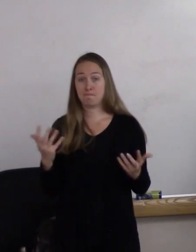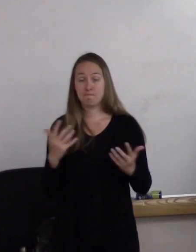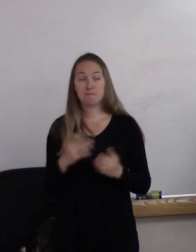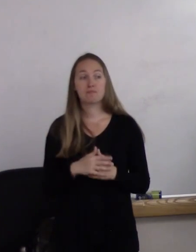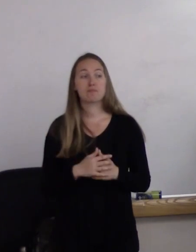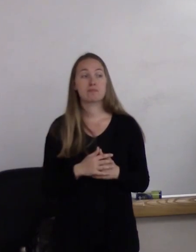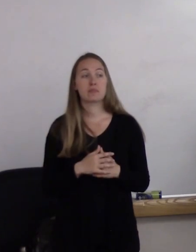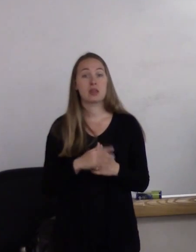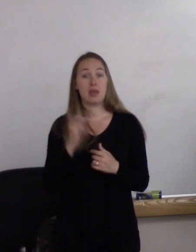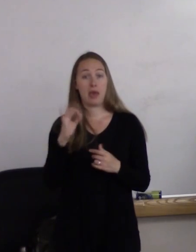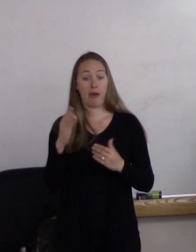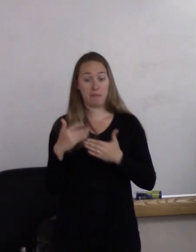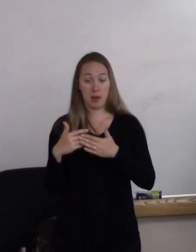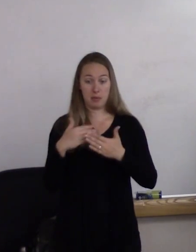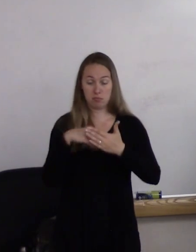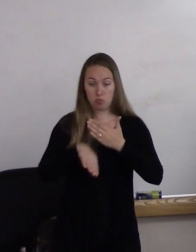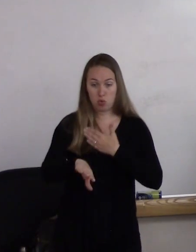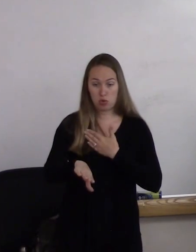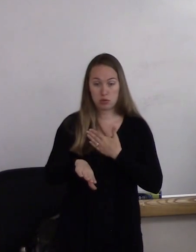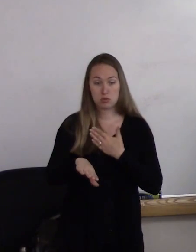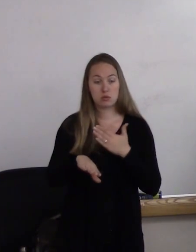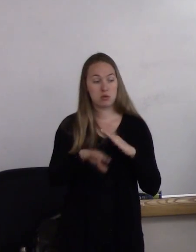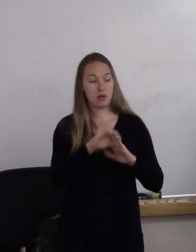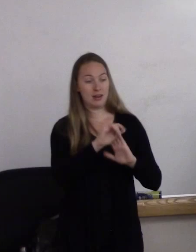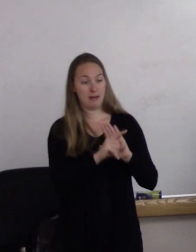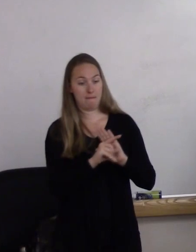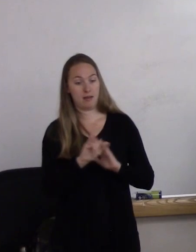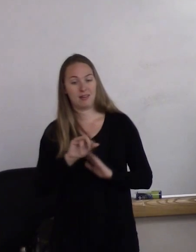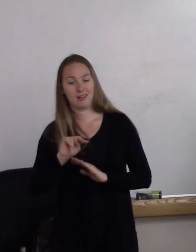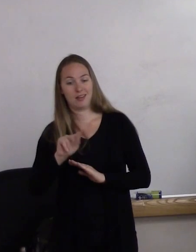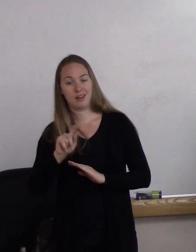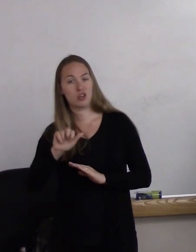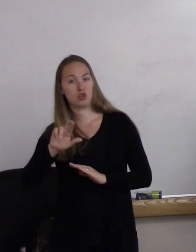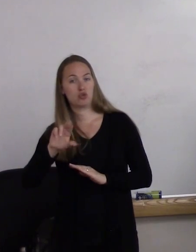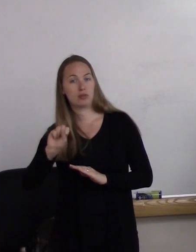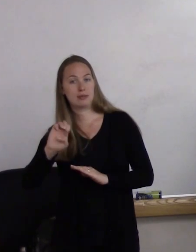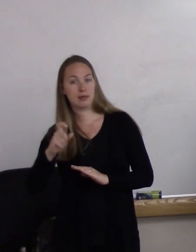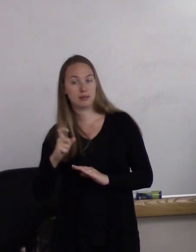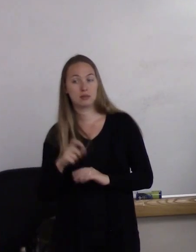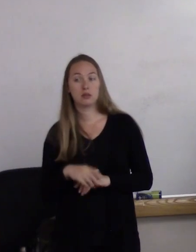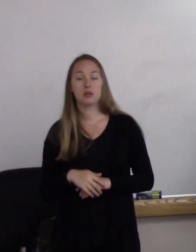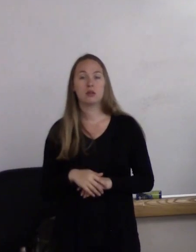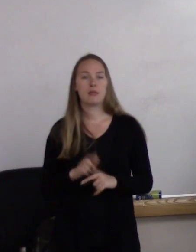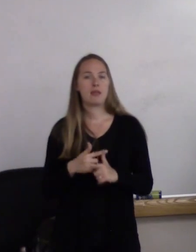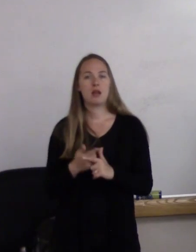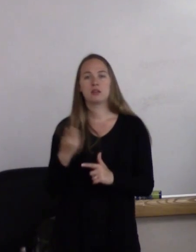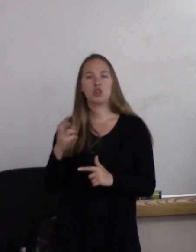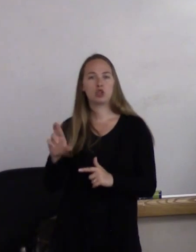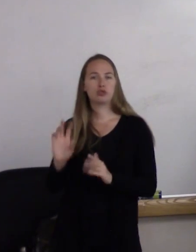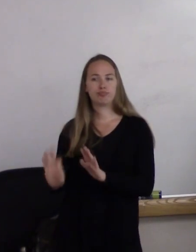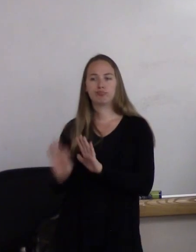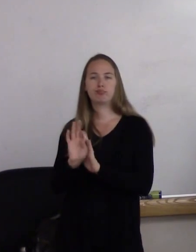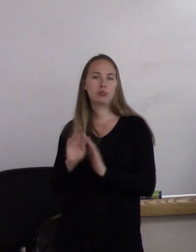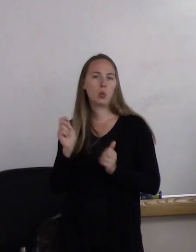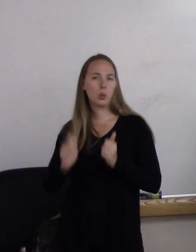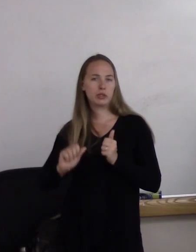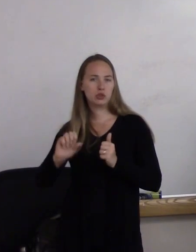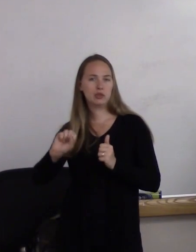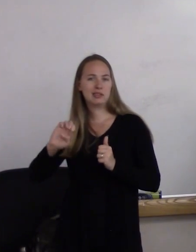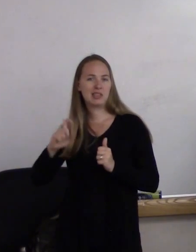that were born and identified as being intersex is, the doctor selected a sex for that child.